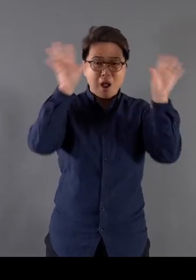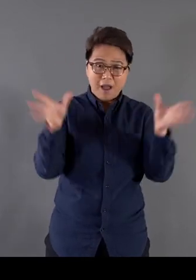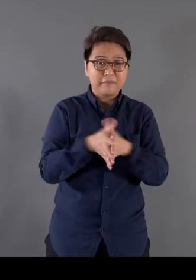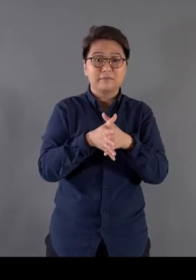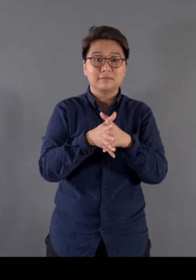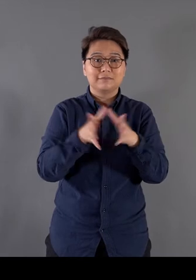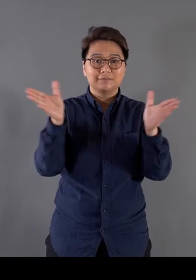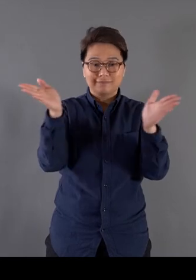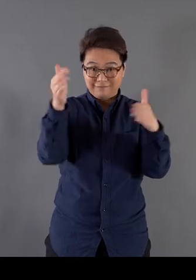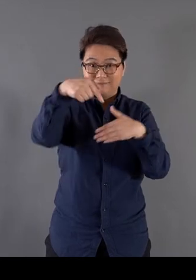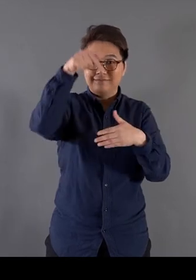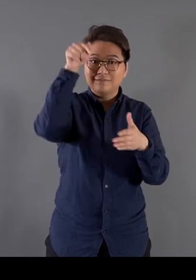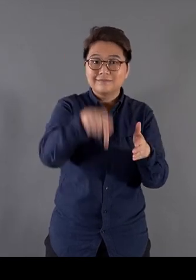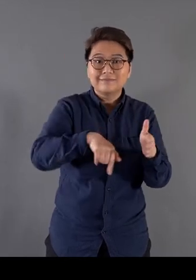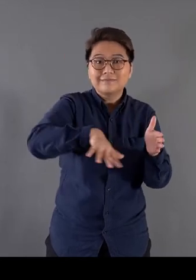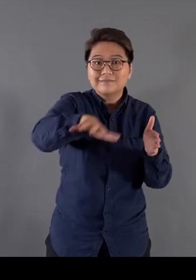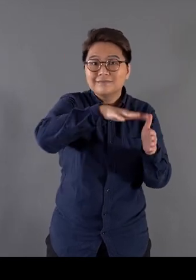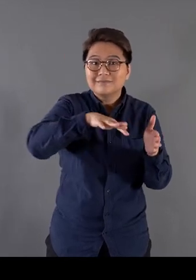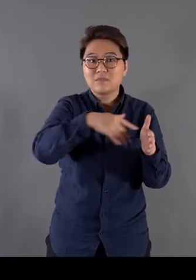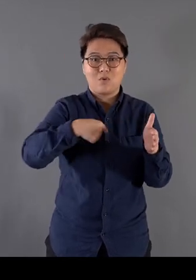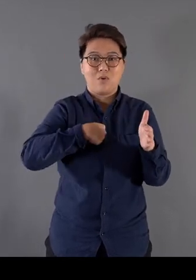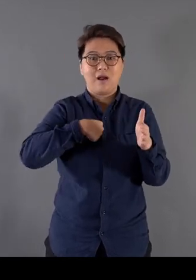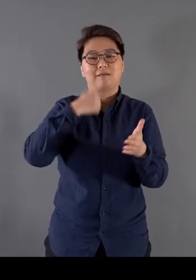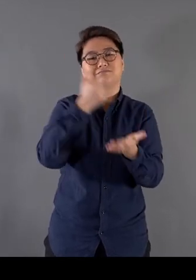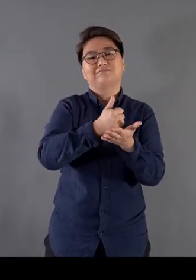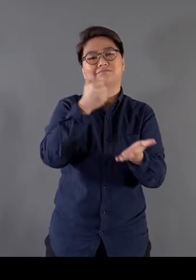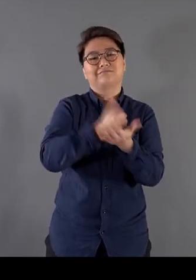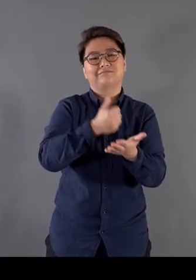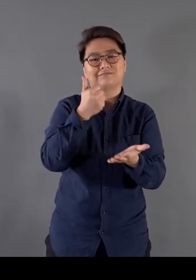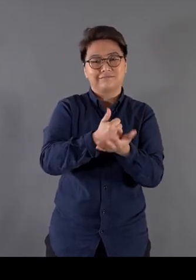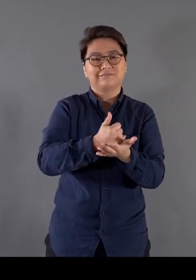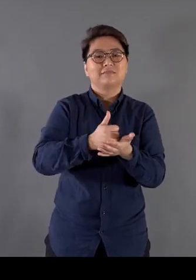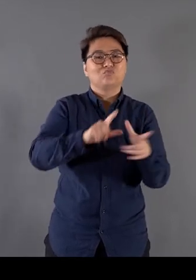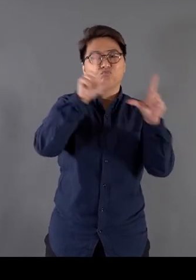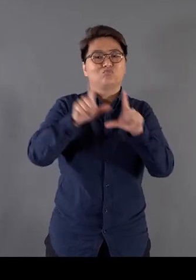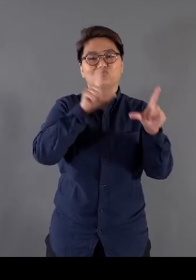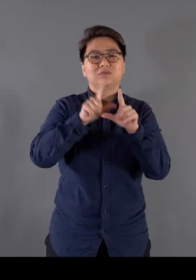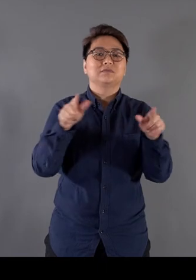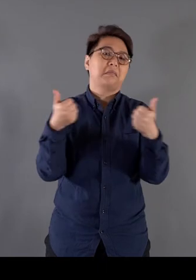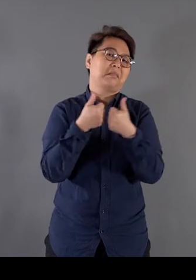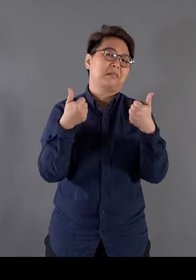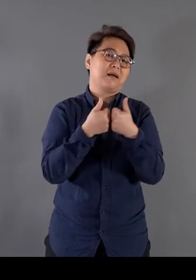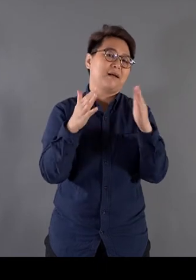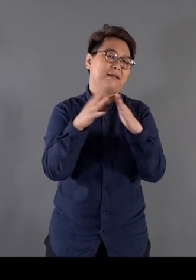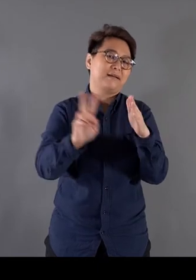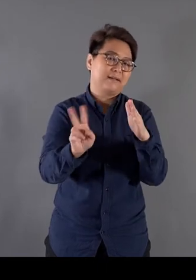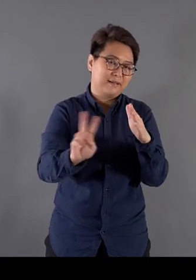in a unit in my school's building I spent my days there and felt that it became my family too